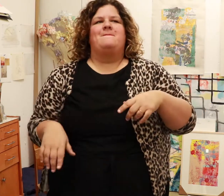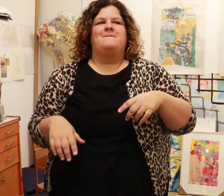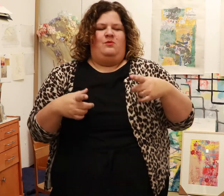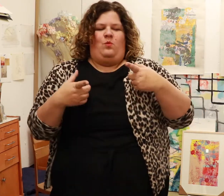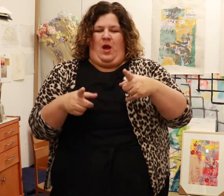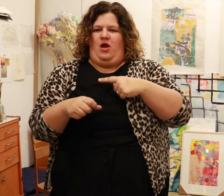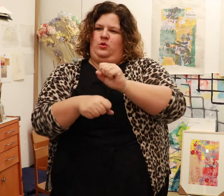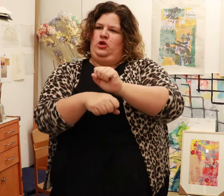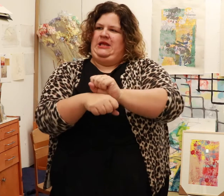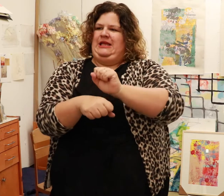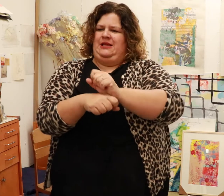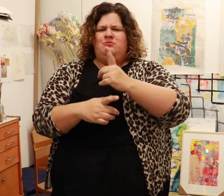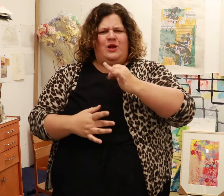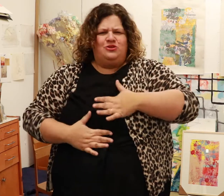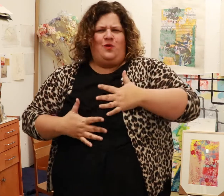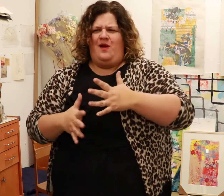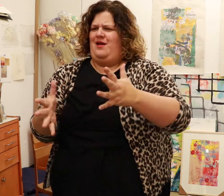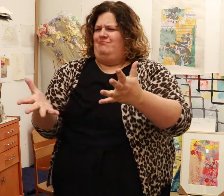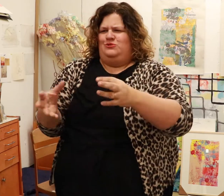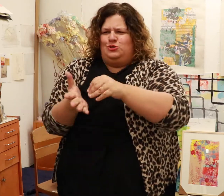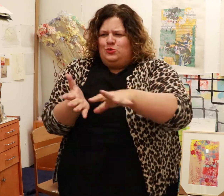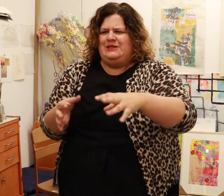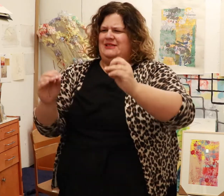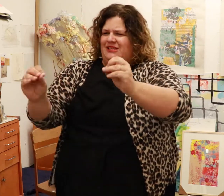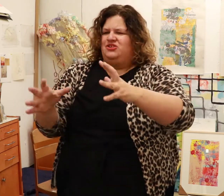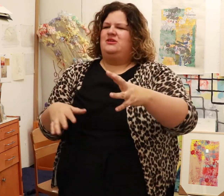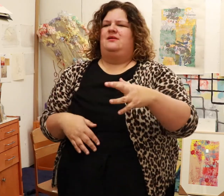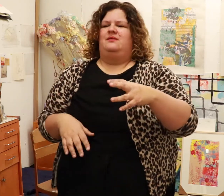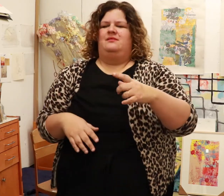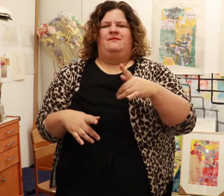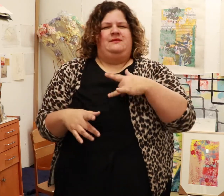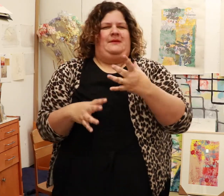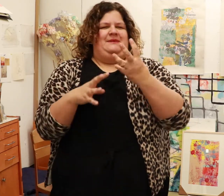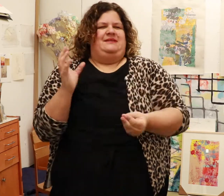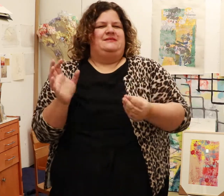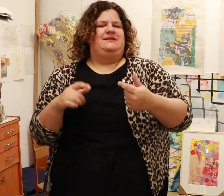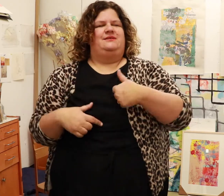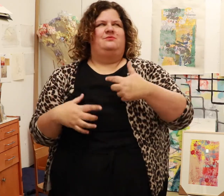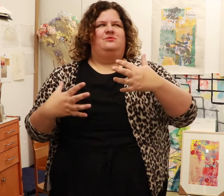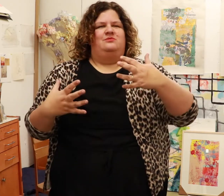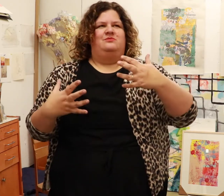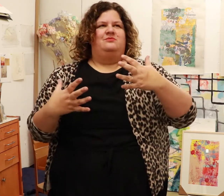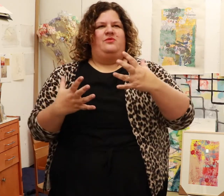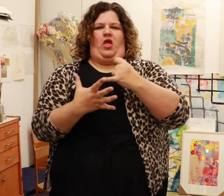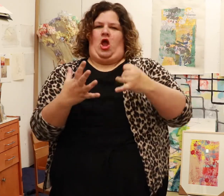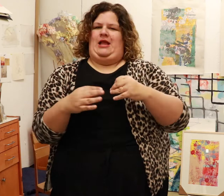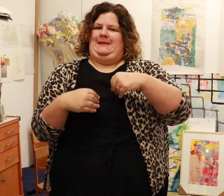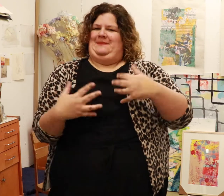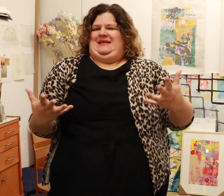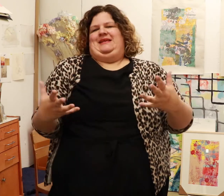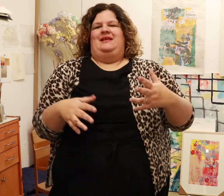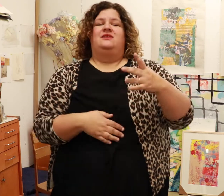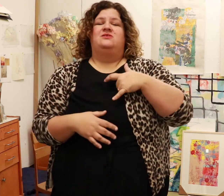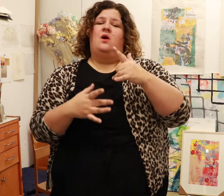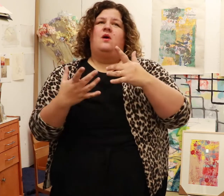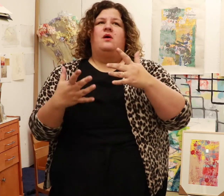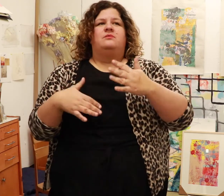I loved teaching and the students, but I knew I needed to work with art.